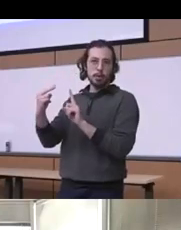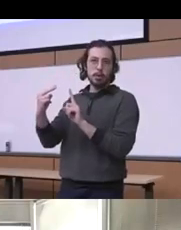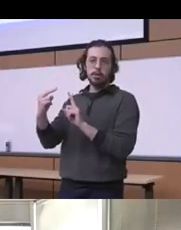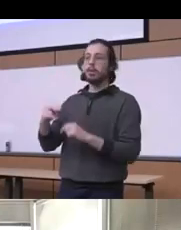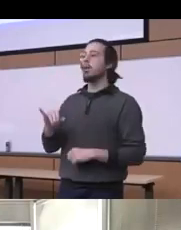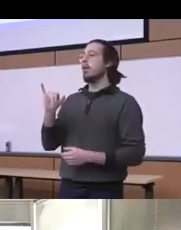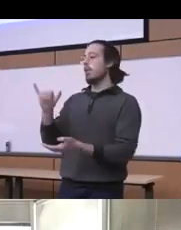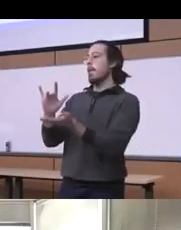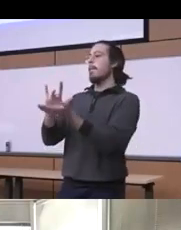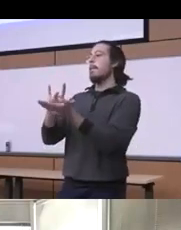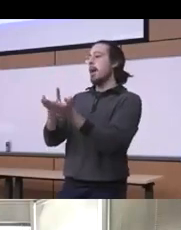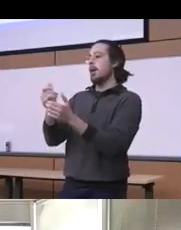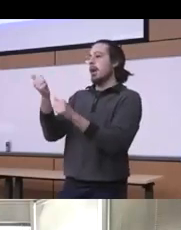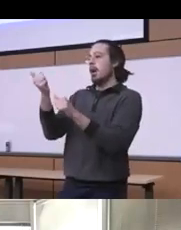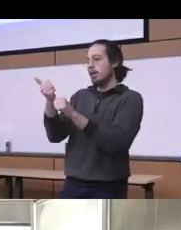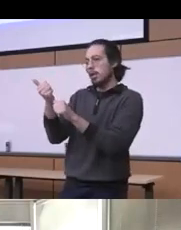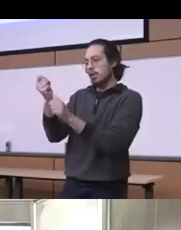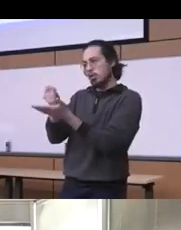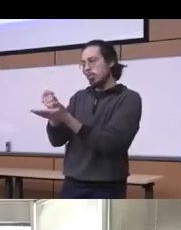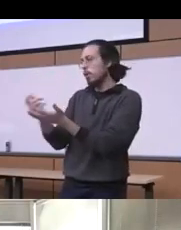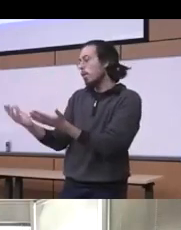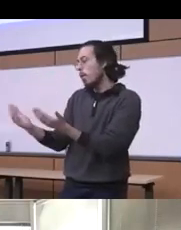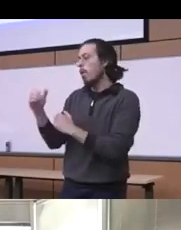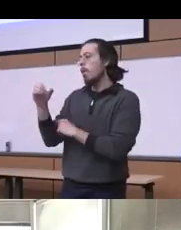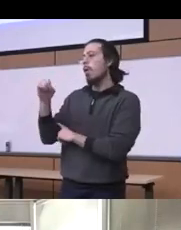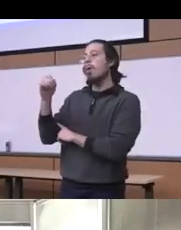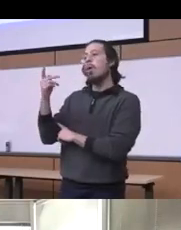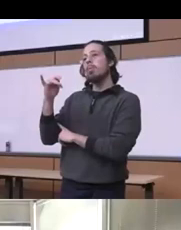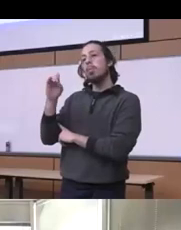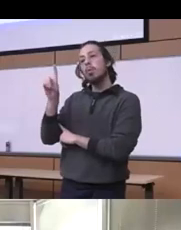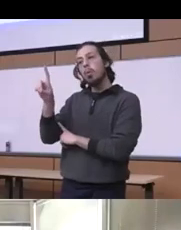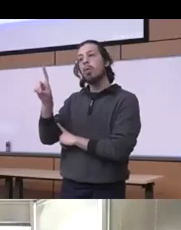assisted treatment when it comes to opioid use disorders around alcohol use disorders we're